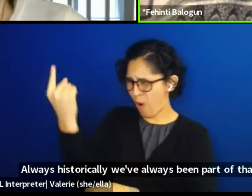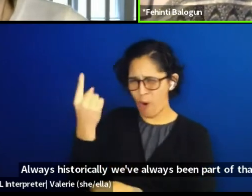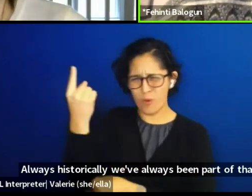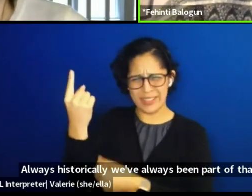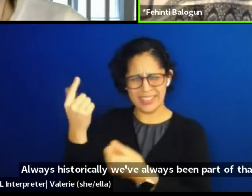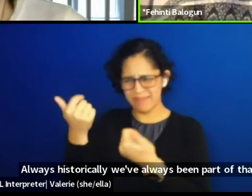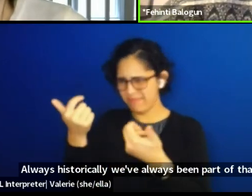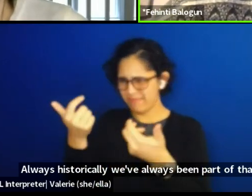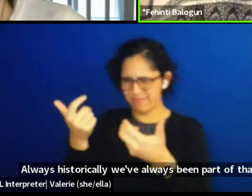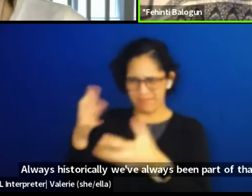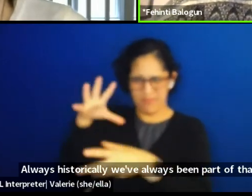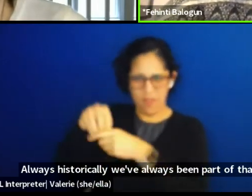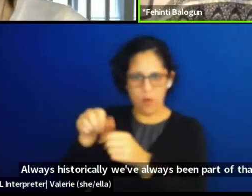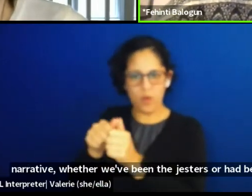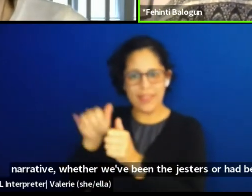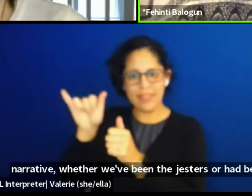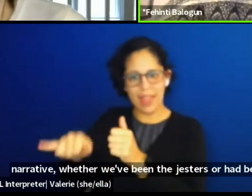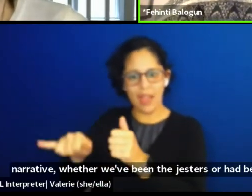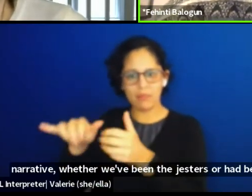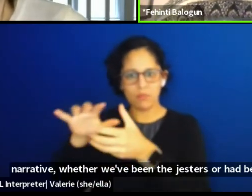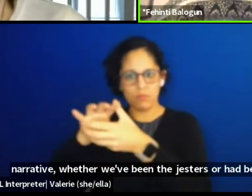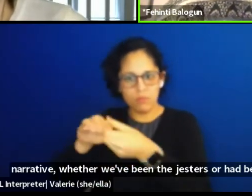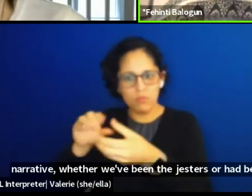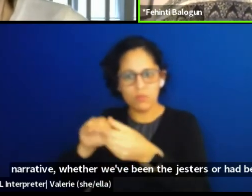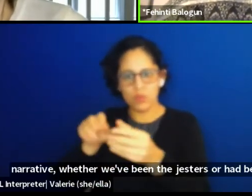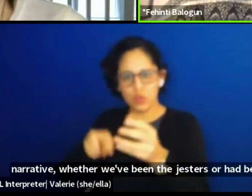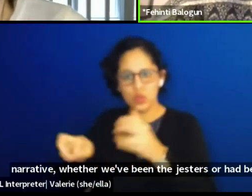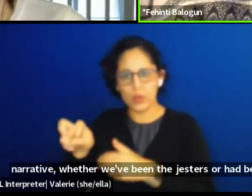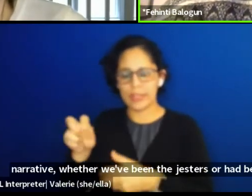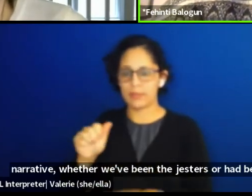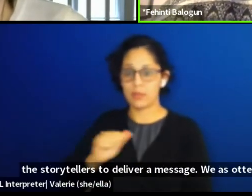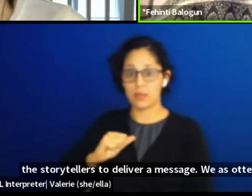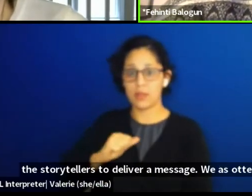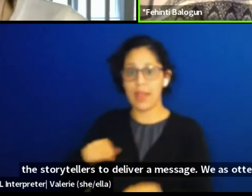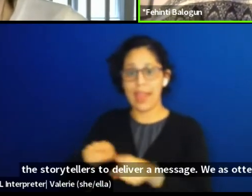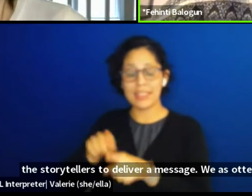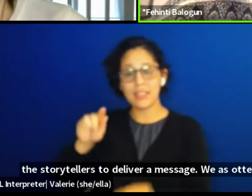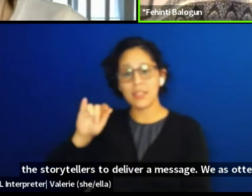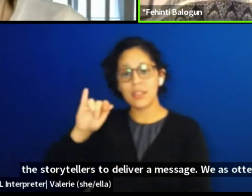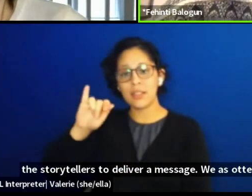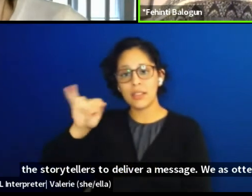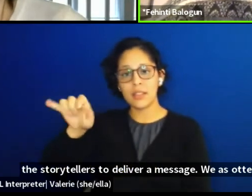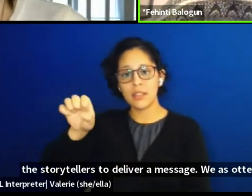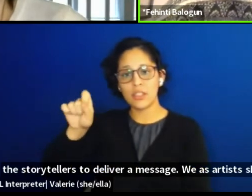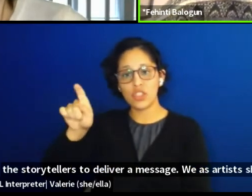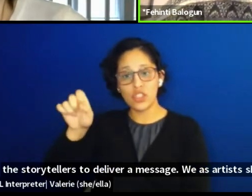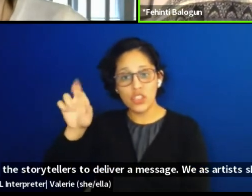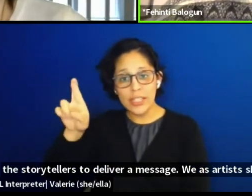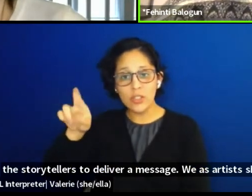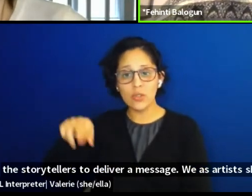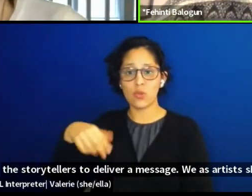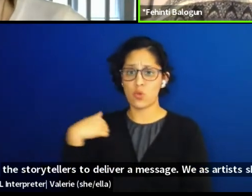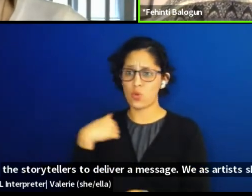or we've been the storytellers to deliver a message. We as artists shape society, we have a responsibility